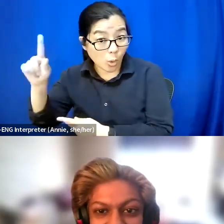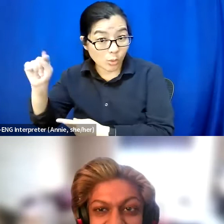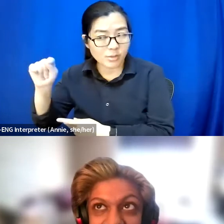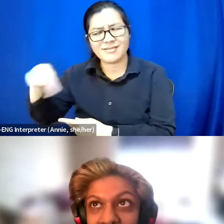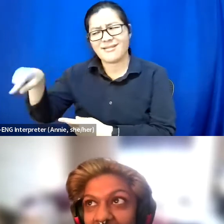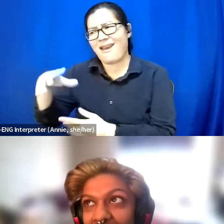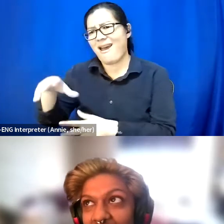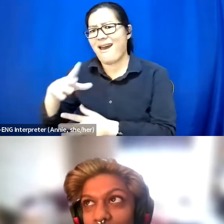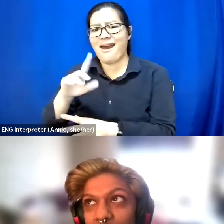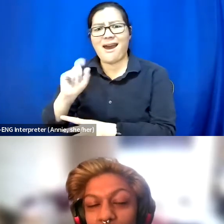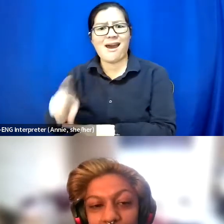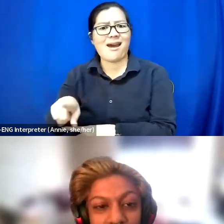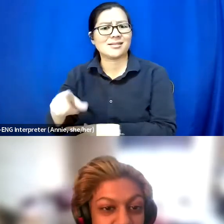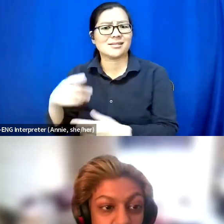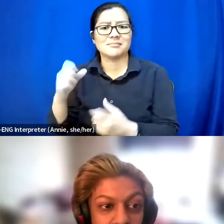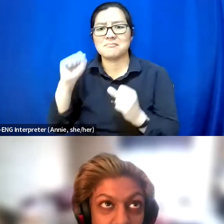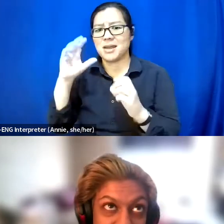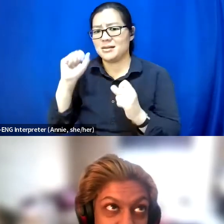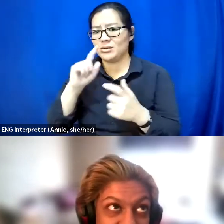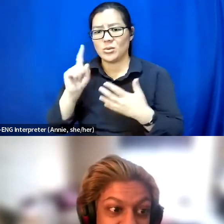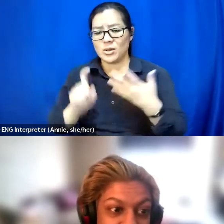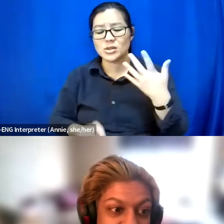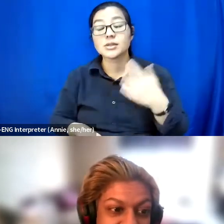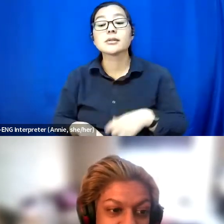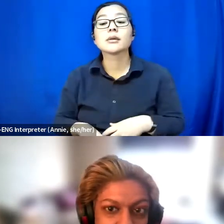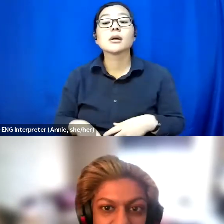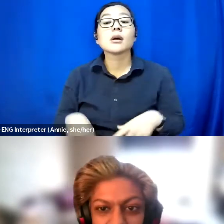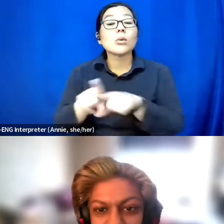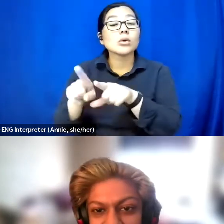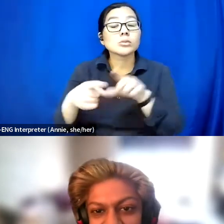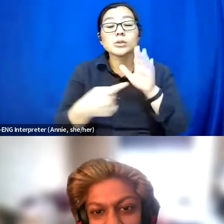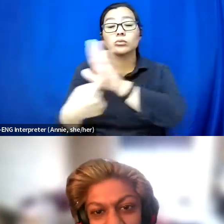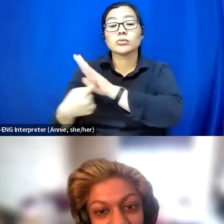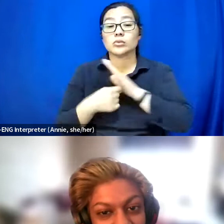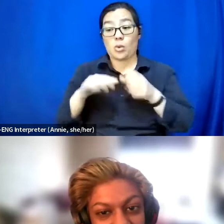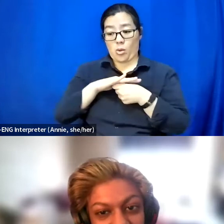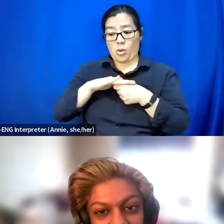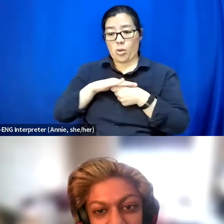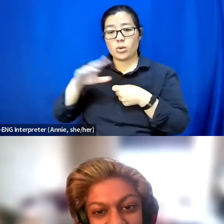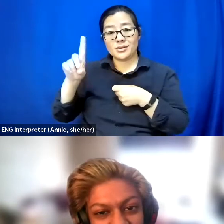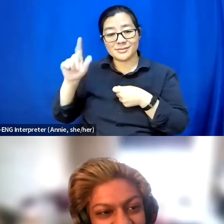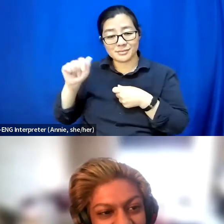And we'll also be featuring some local disabled artists, musicians,